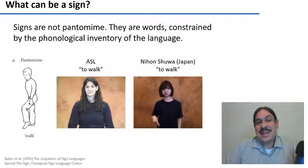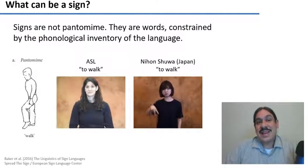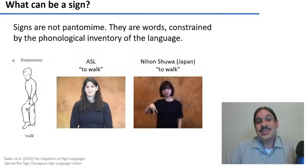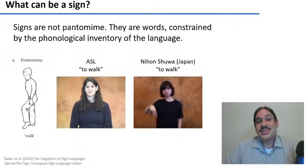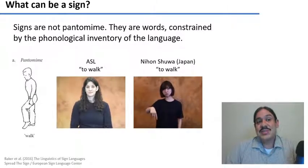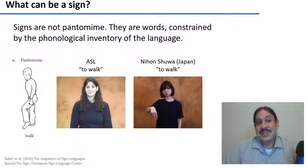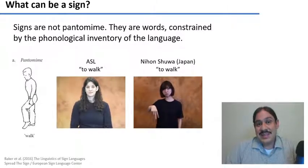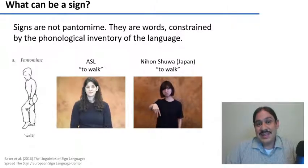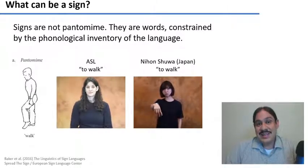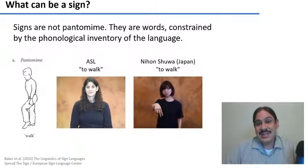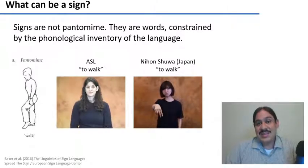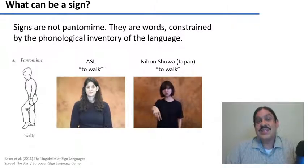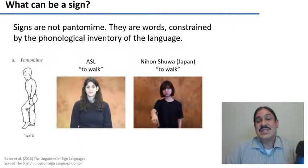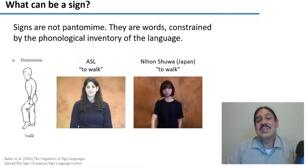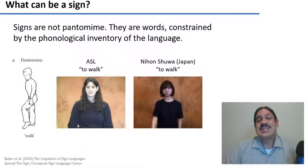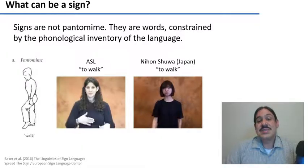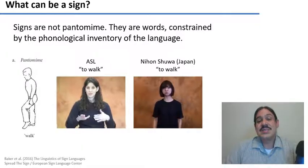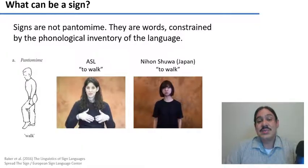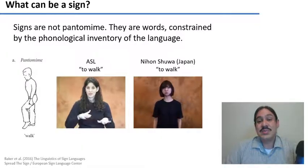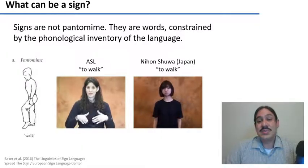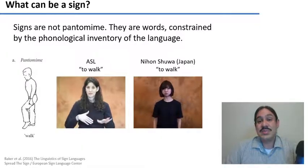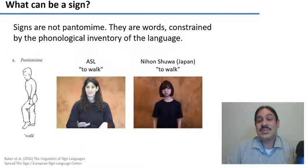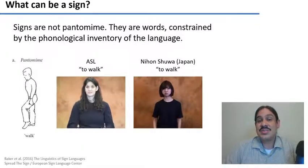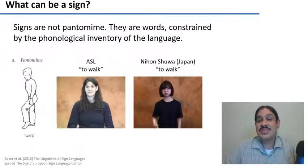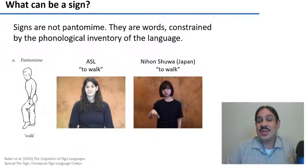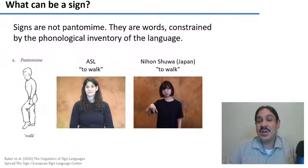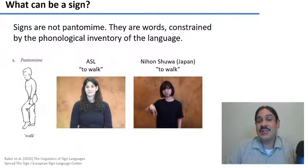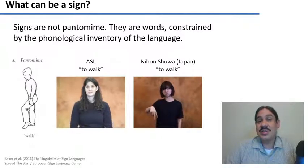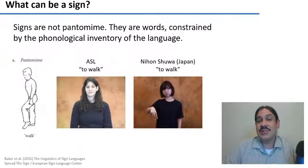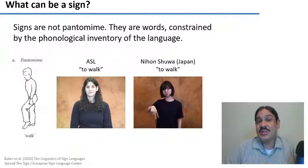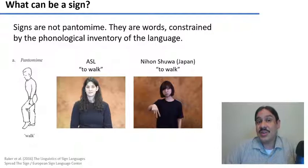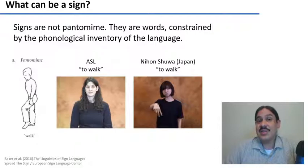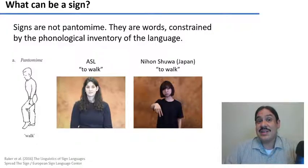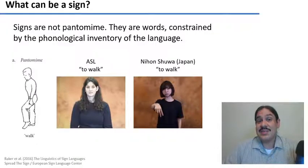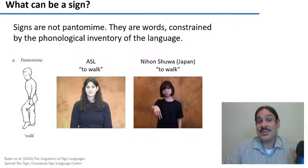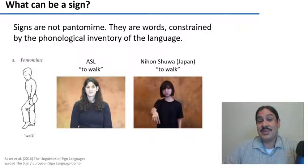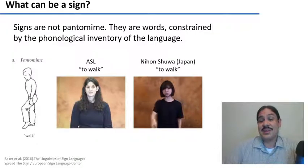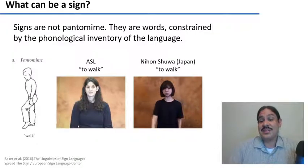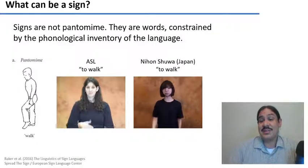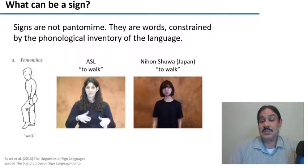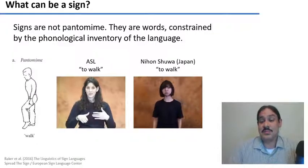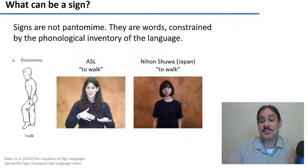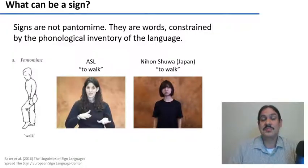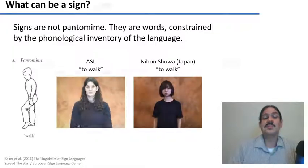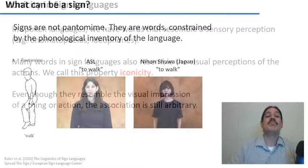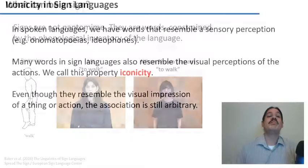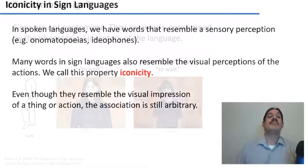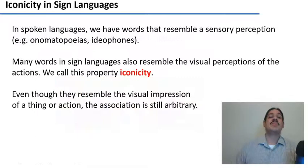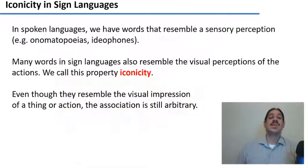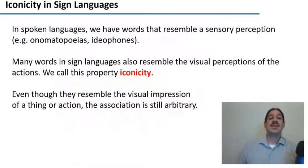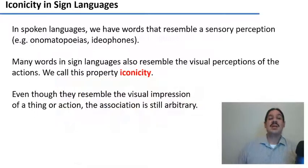in spoken languages we have words that resemble the sensory perception of the action or the